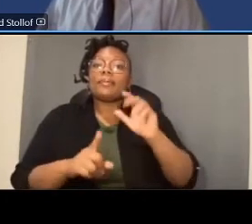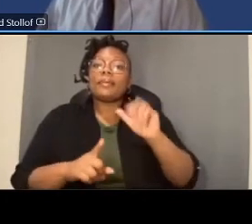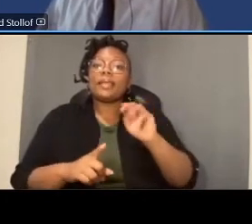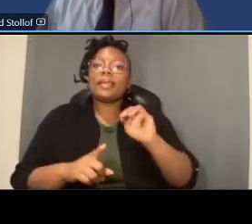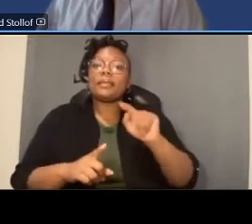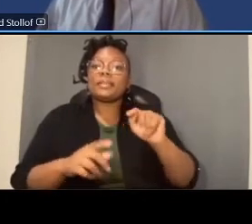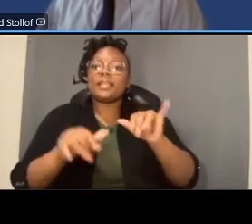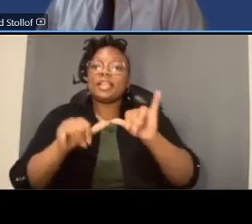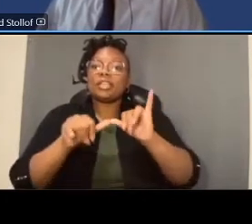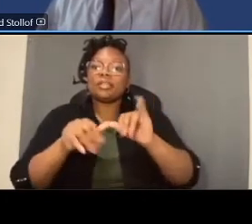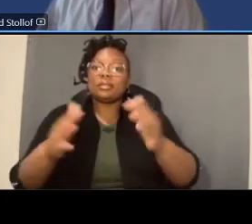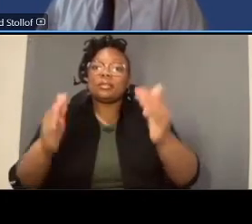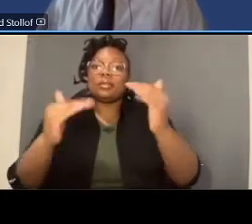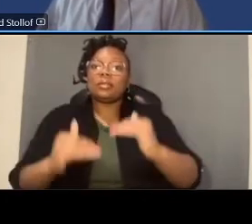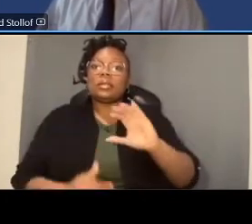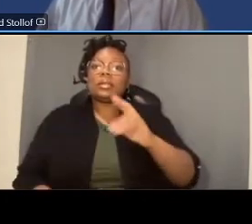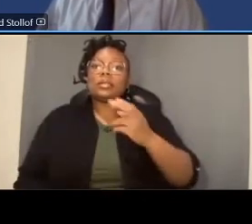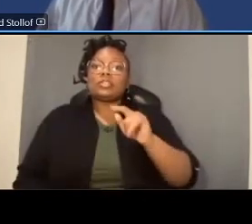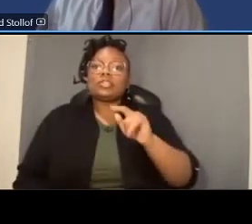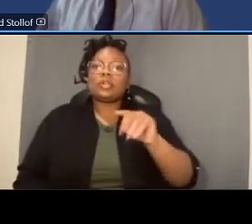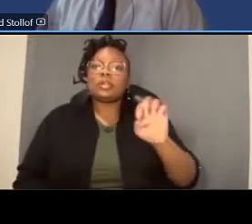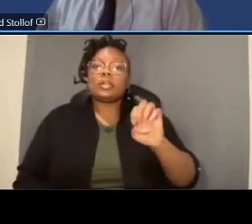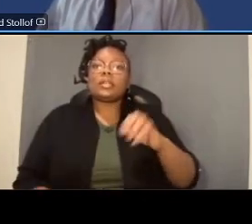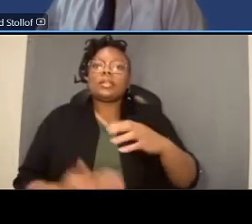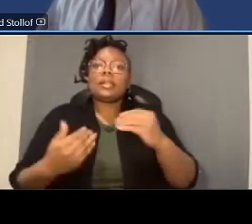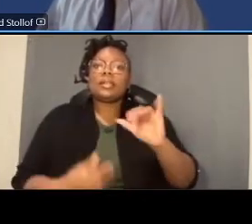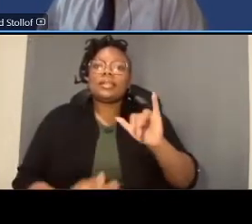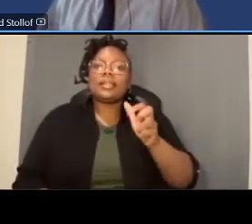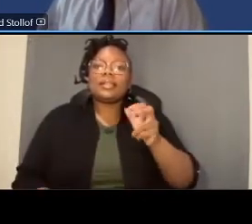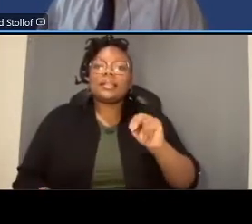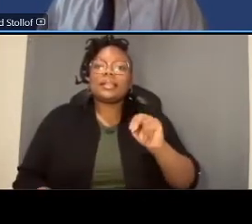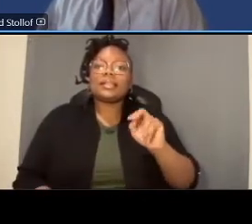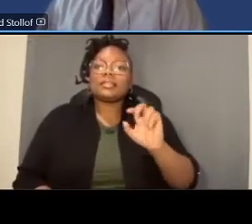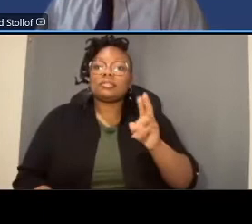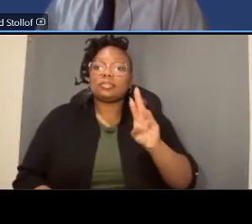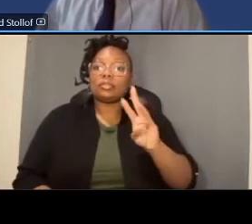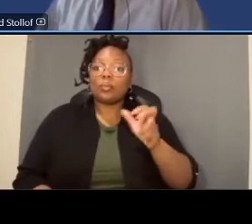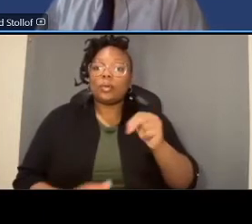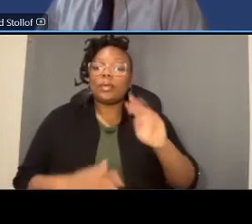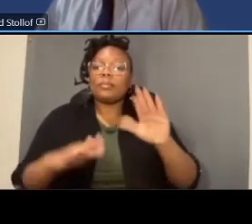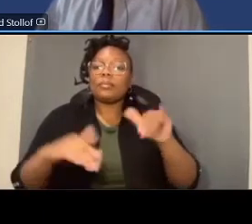charlotte ducksworth and ian swain finding community engagement services from community